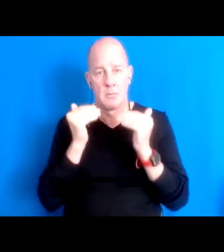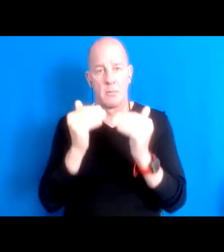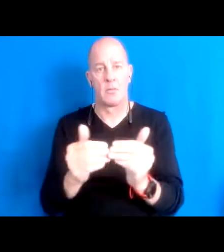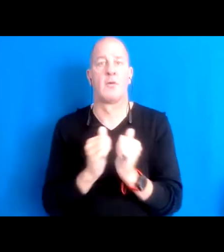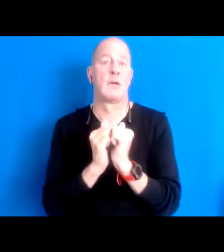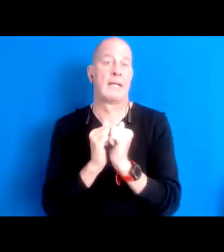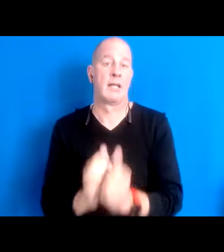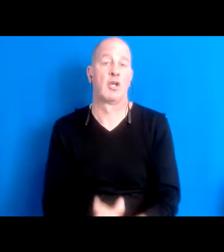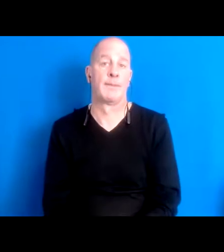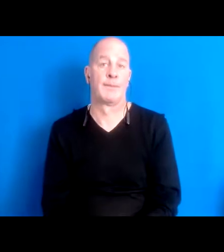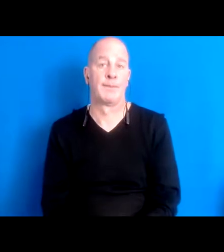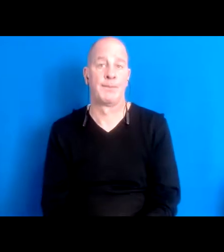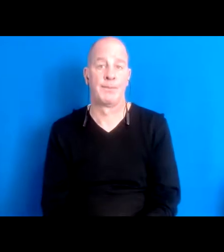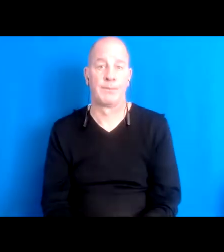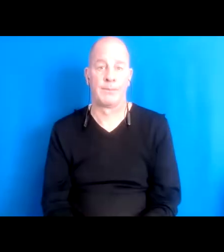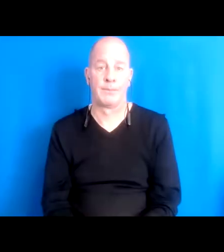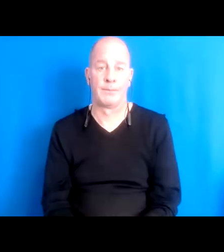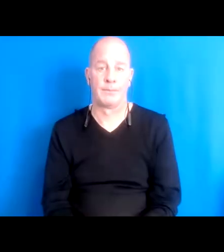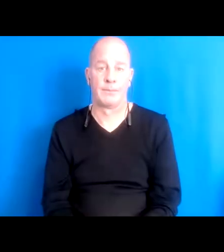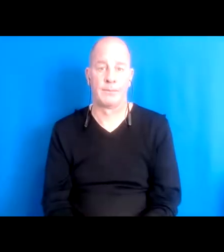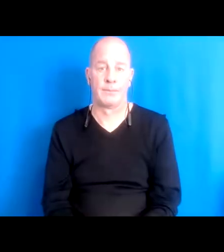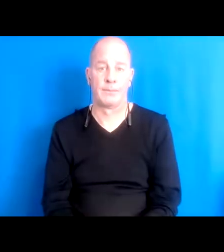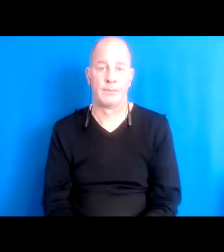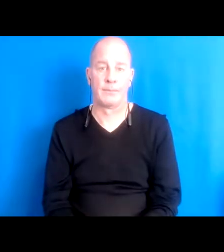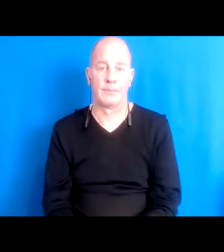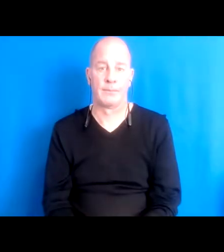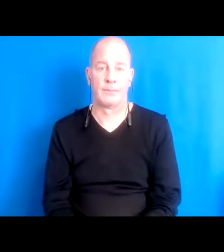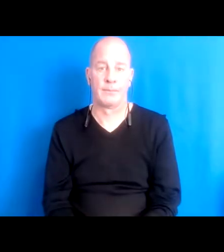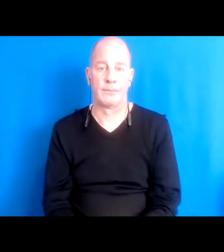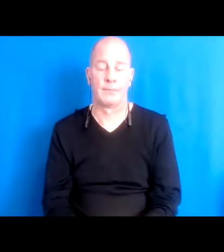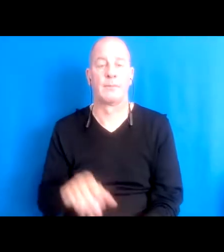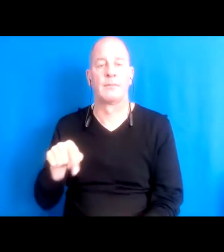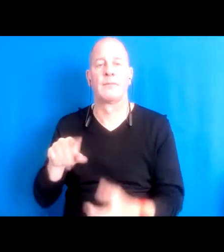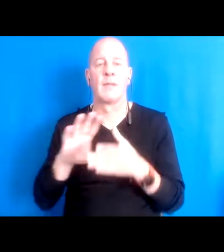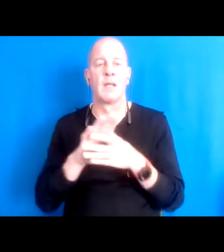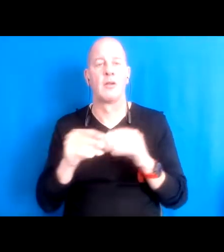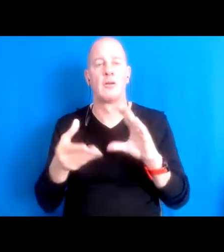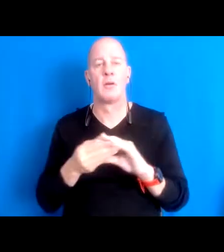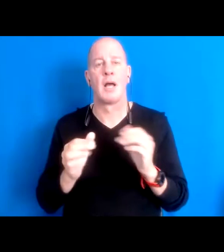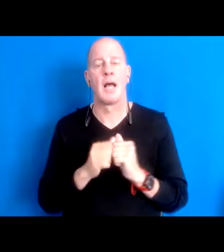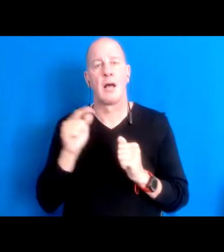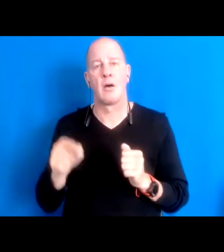16:09:26 So, this this story is just how this particular song came.